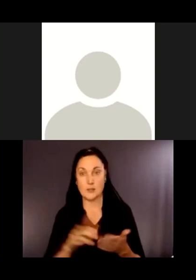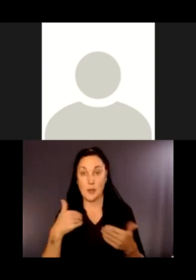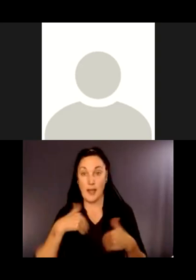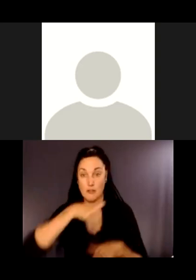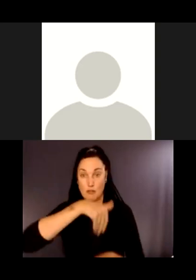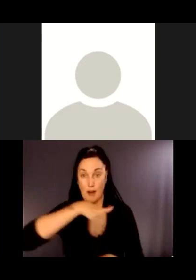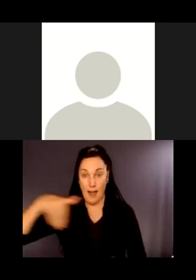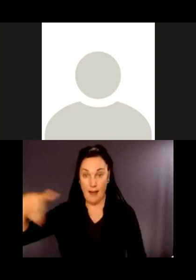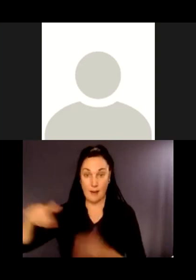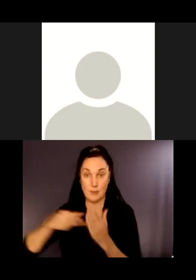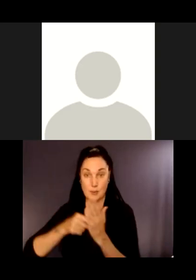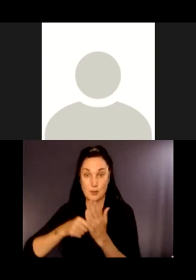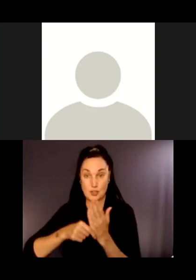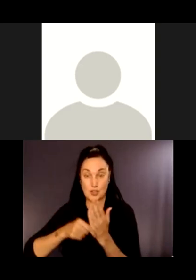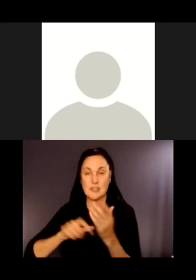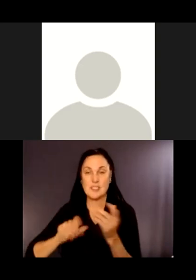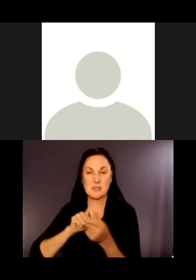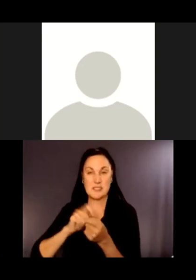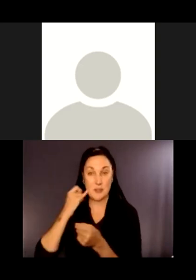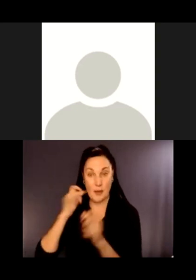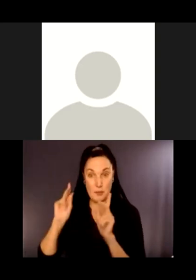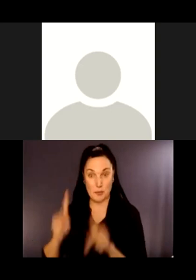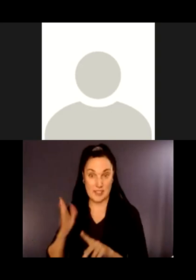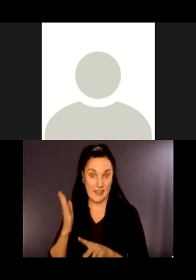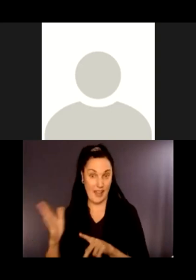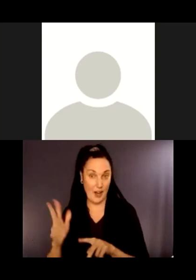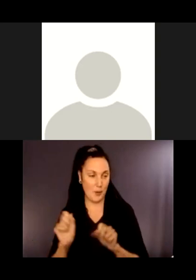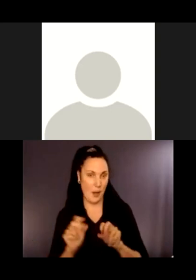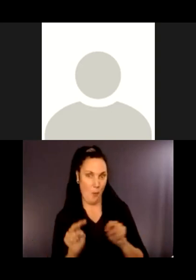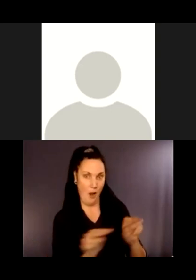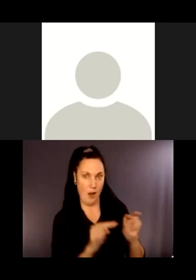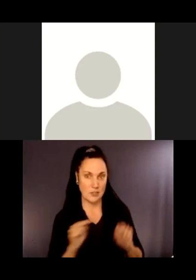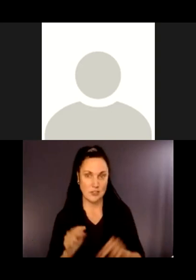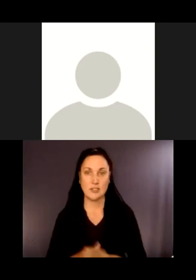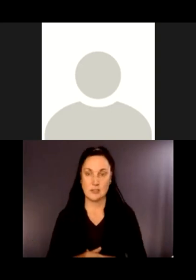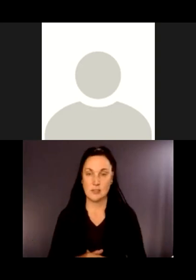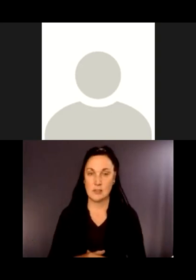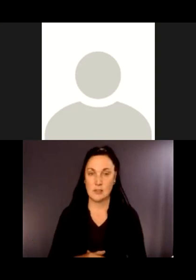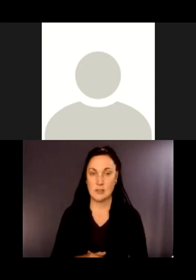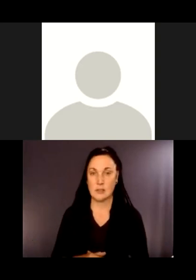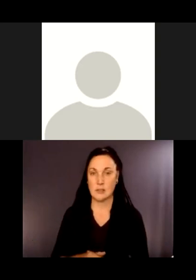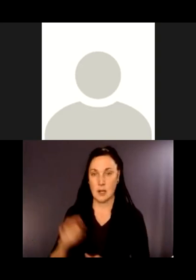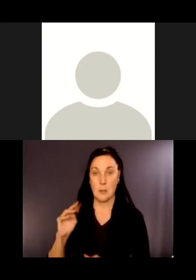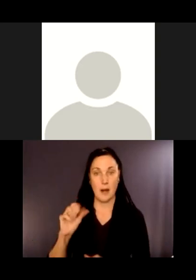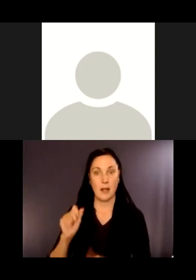monitored by somebody and the access a little controlled. Super. No, that's very much appreciated input.